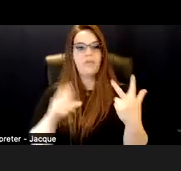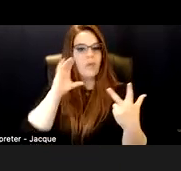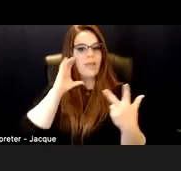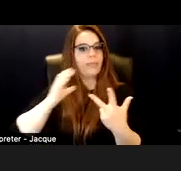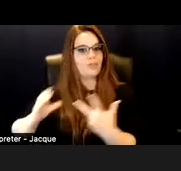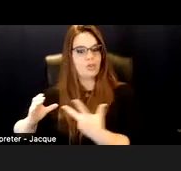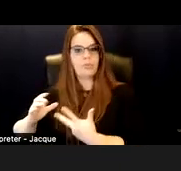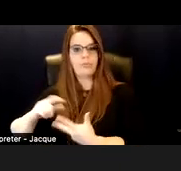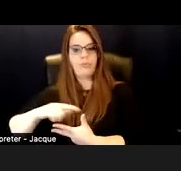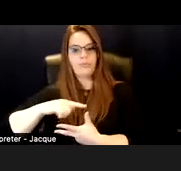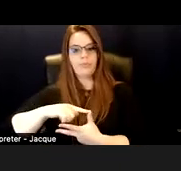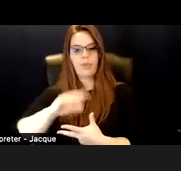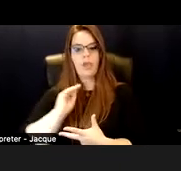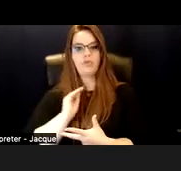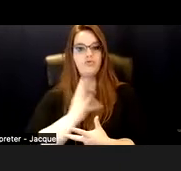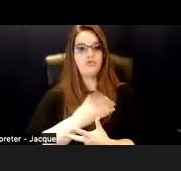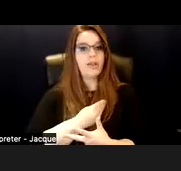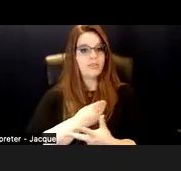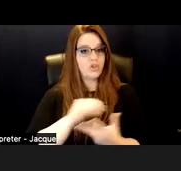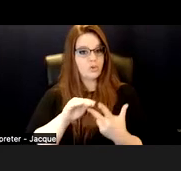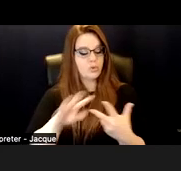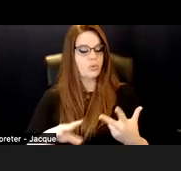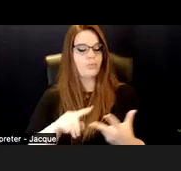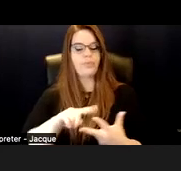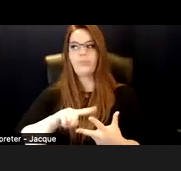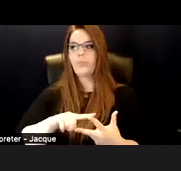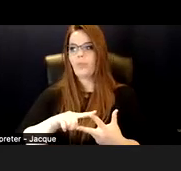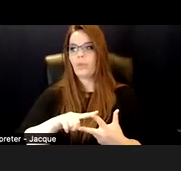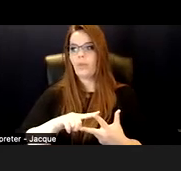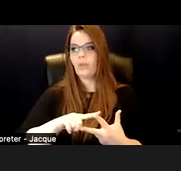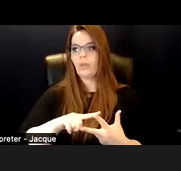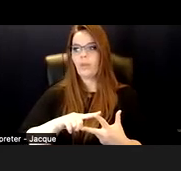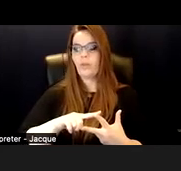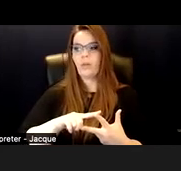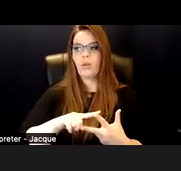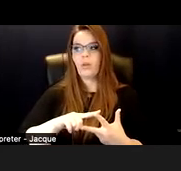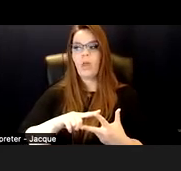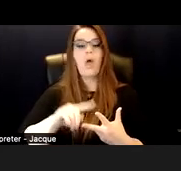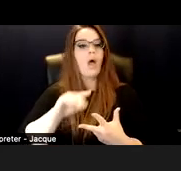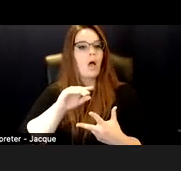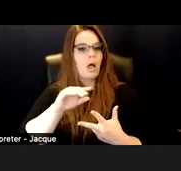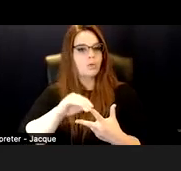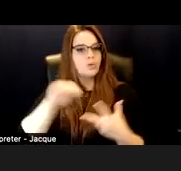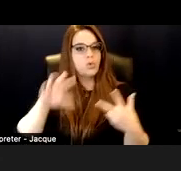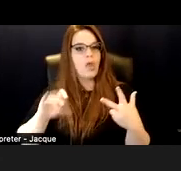A transgender student, a student of color with a graduation